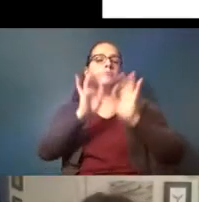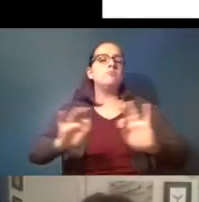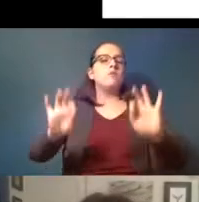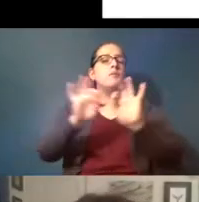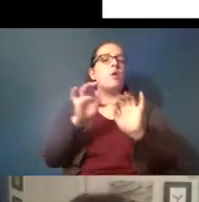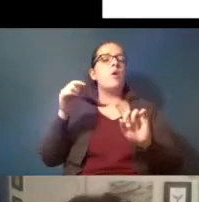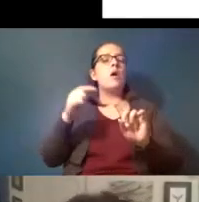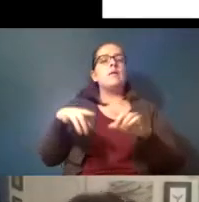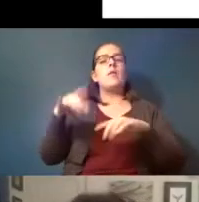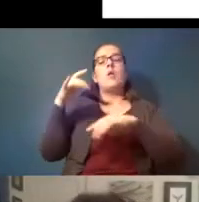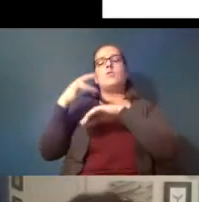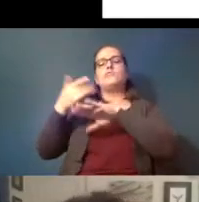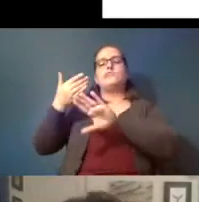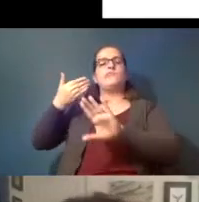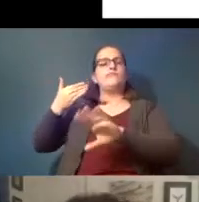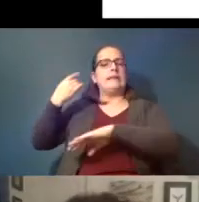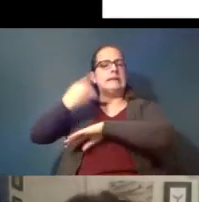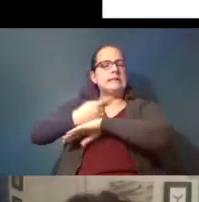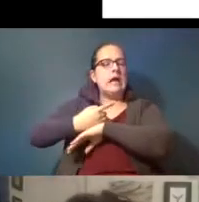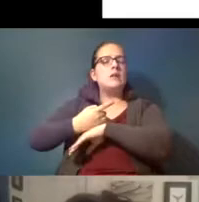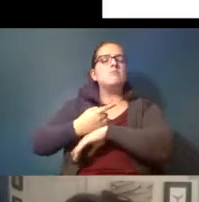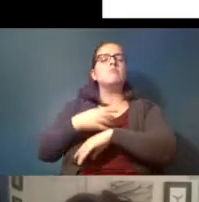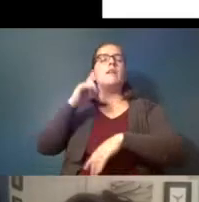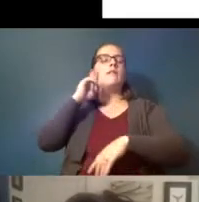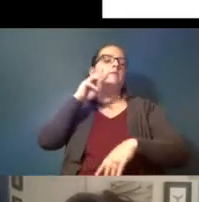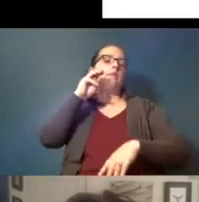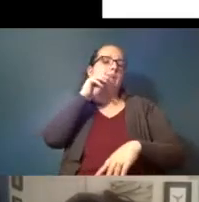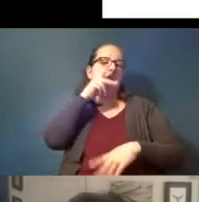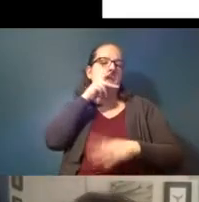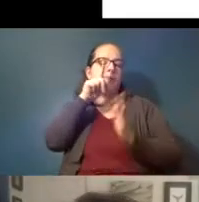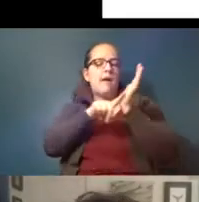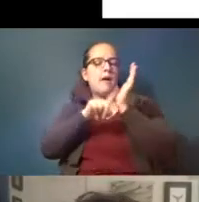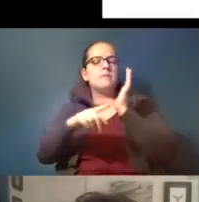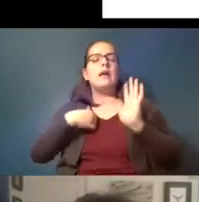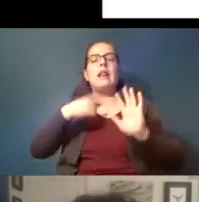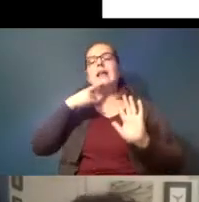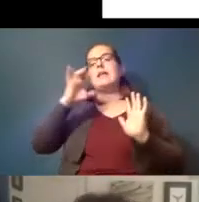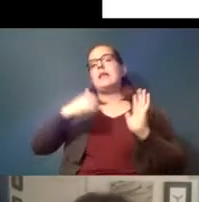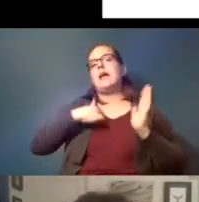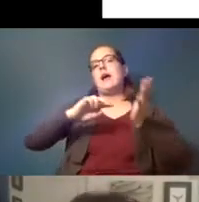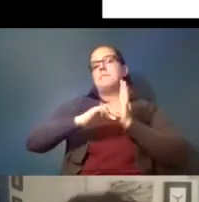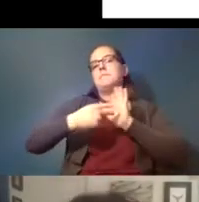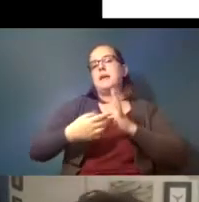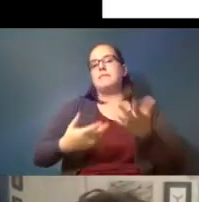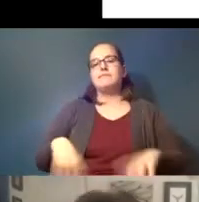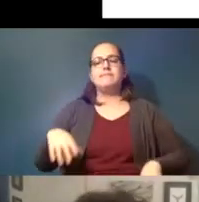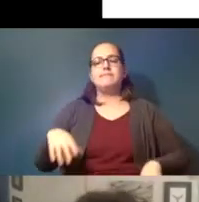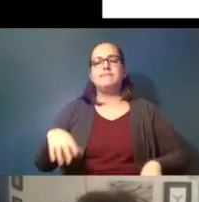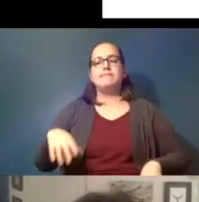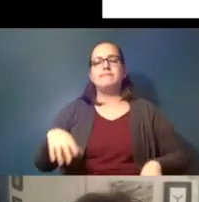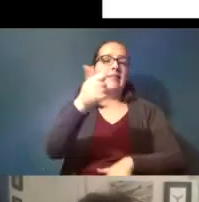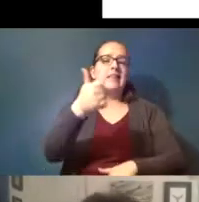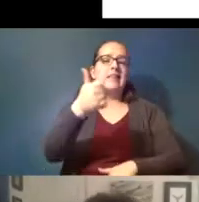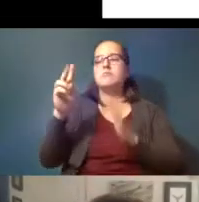the earlier days of microplastics research and when i say that i mean 2010 2011 so not that